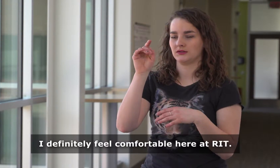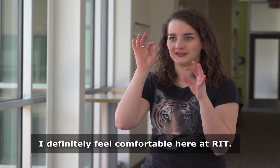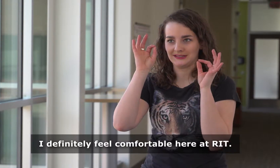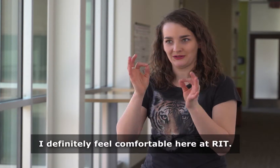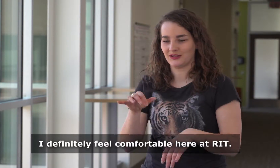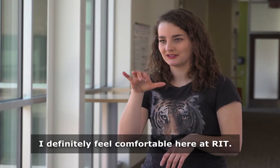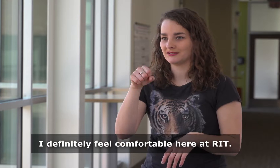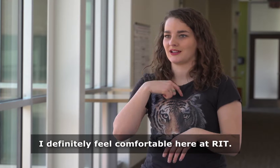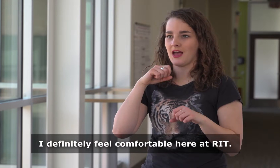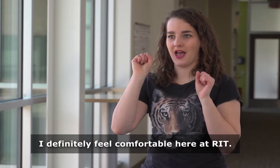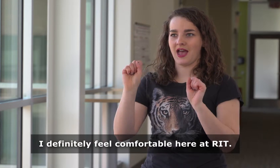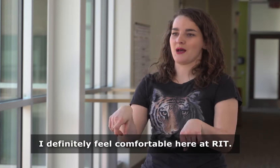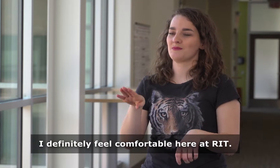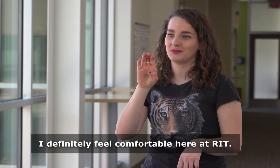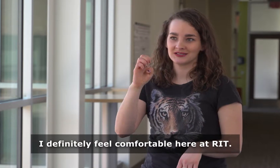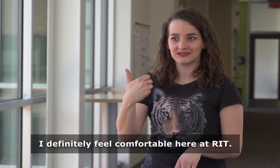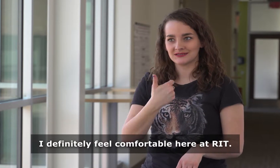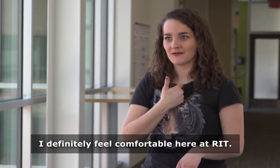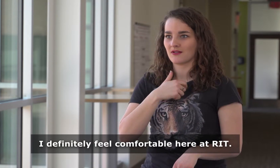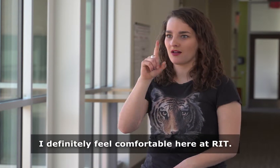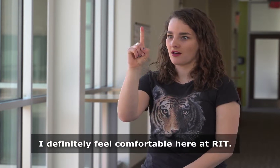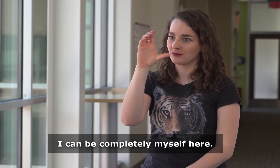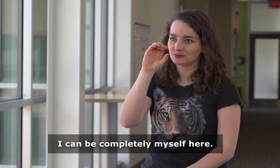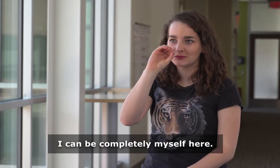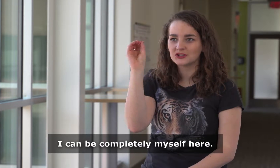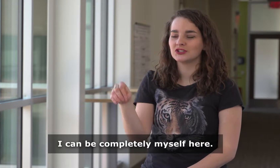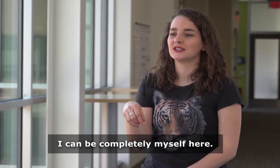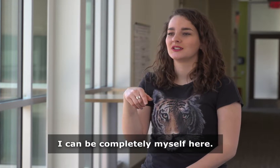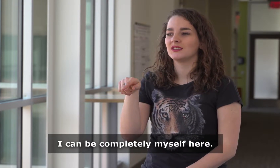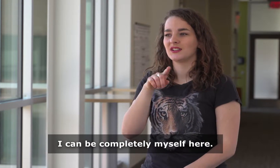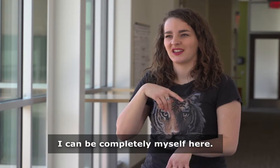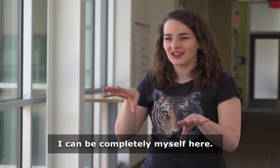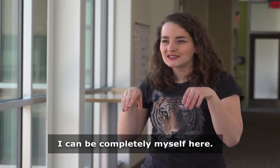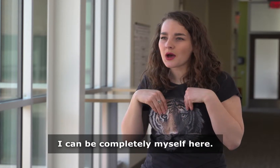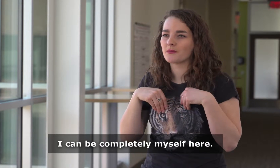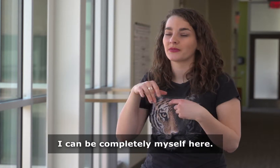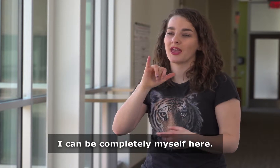I definitely feel comfortable here at RIT. I can be completely myself here.